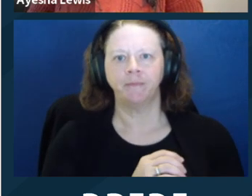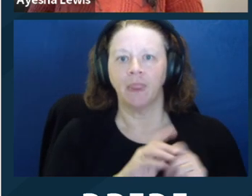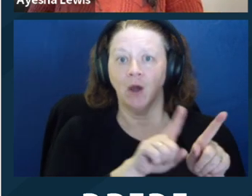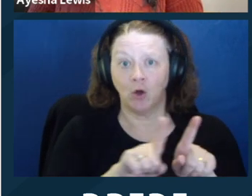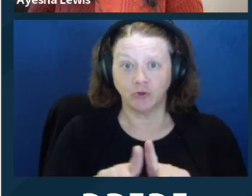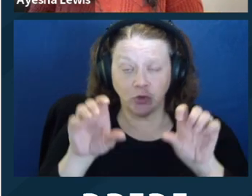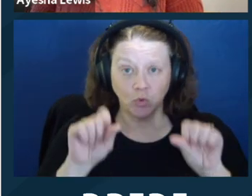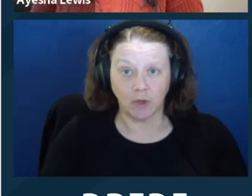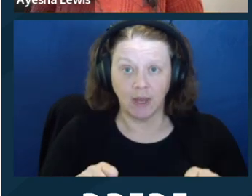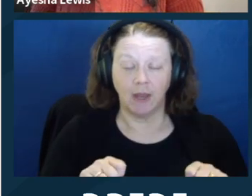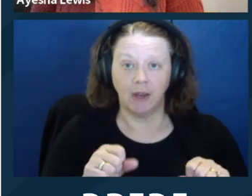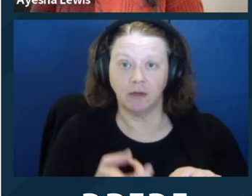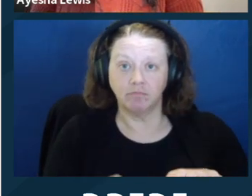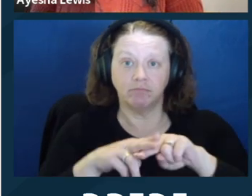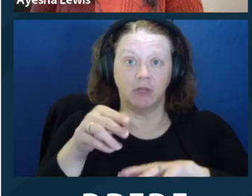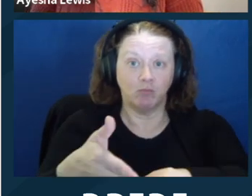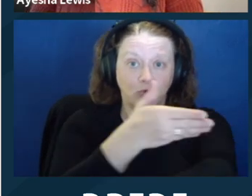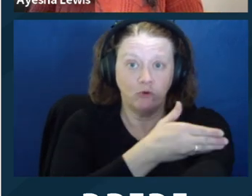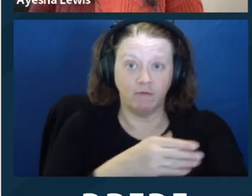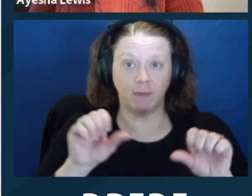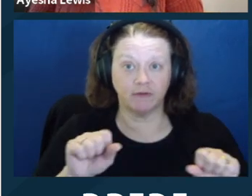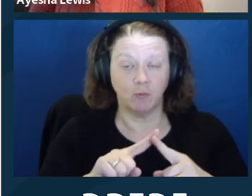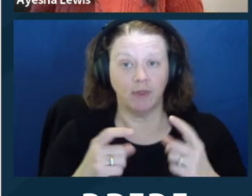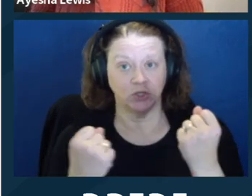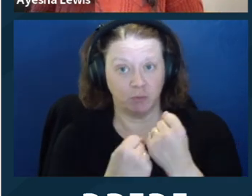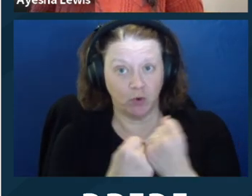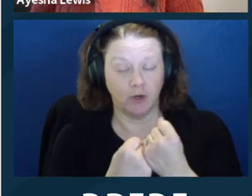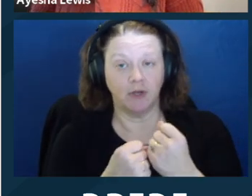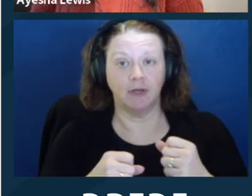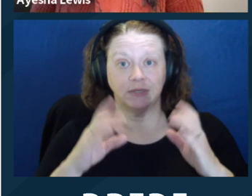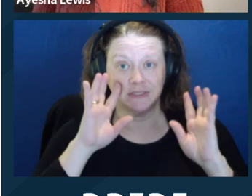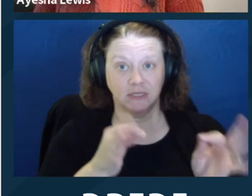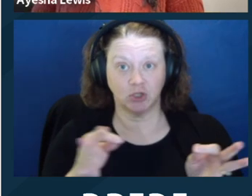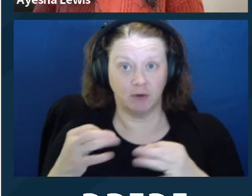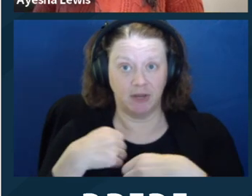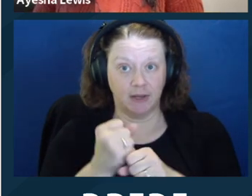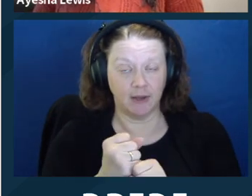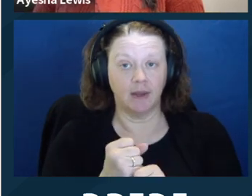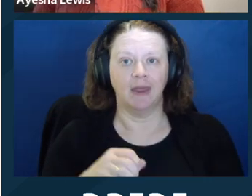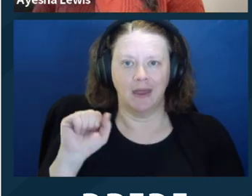a client, you assess it with the supports. So if a client with supports like supported